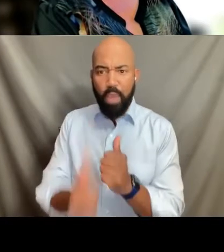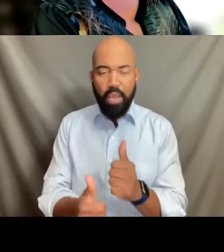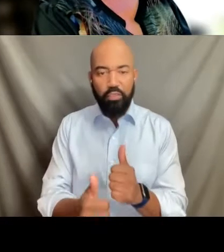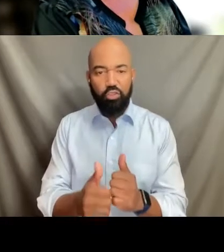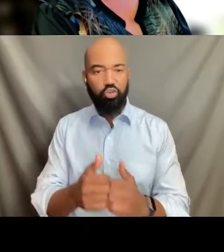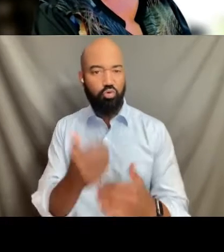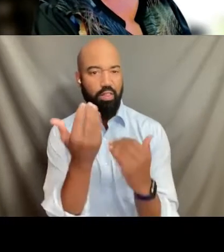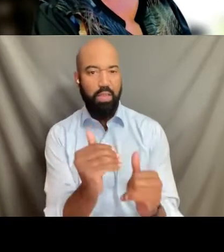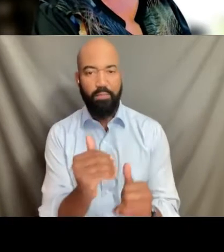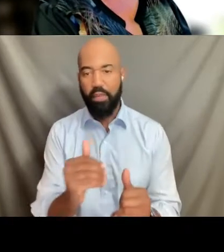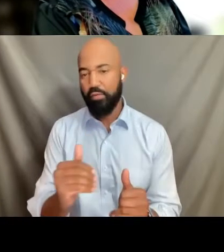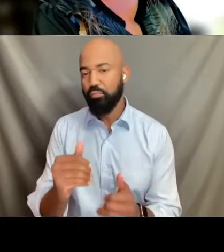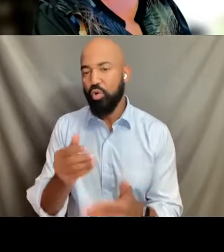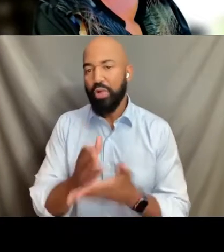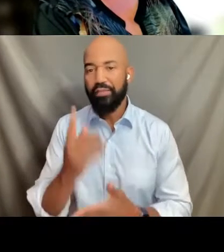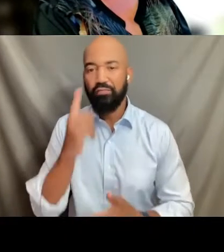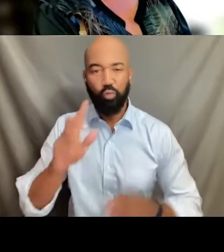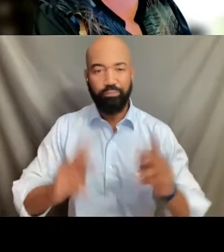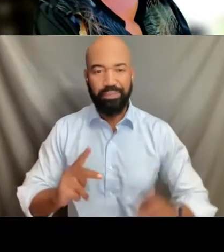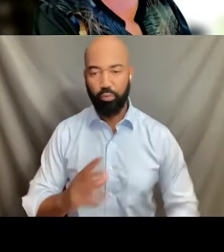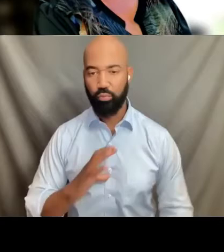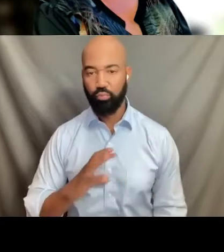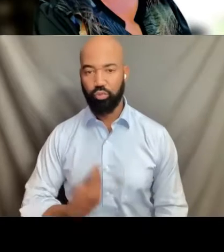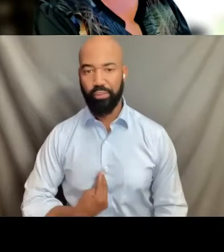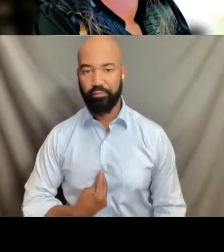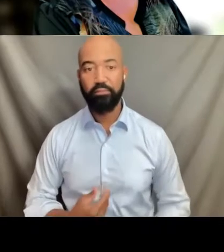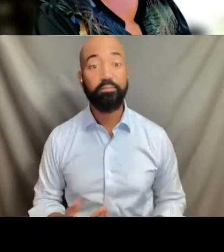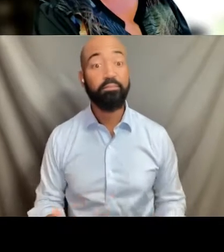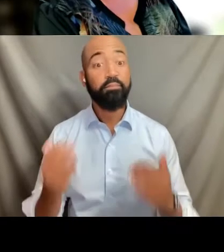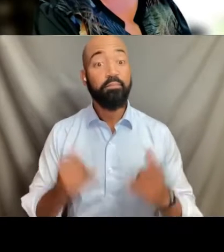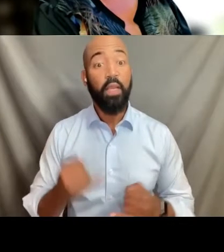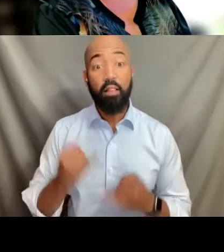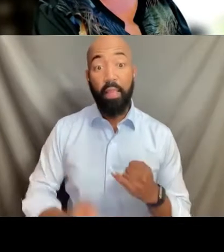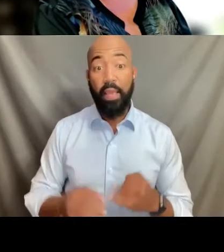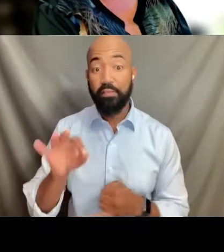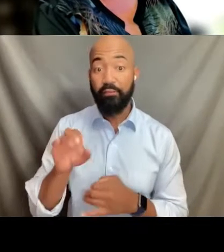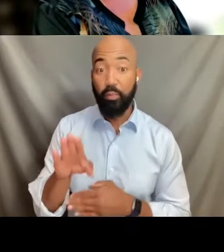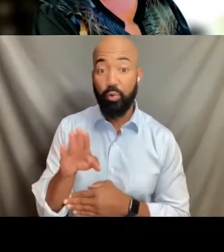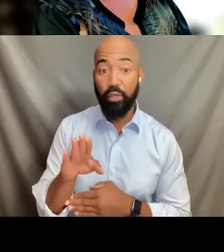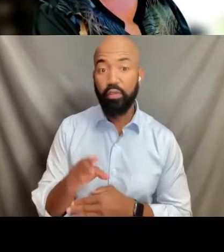And the last one will be in February and we've called it dismantling the gates.